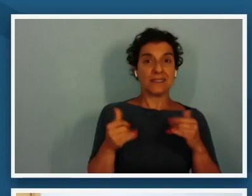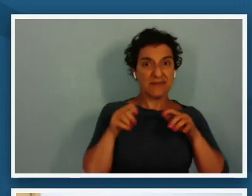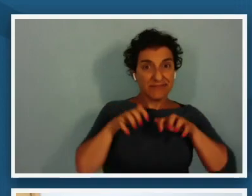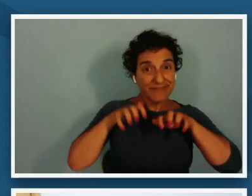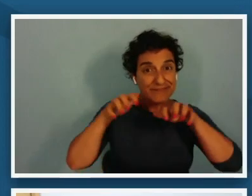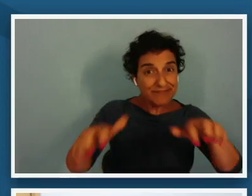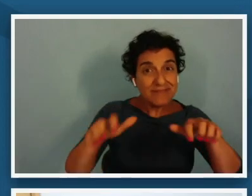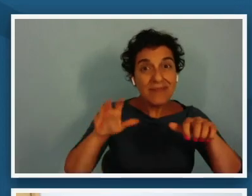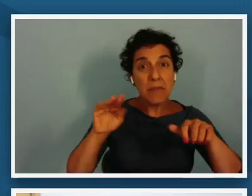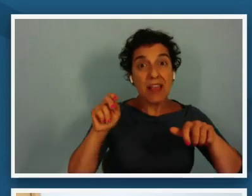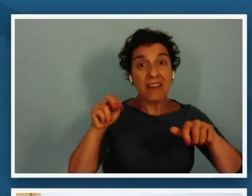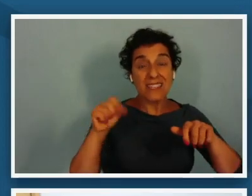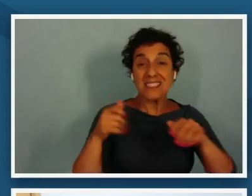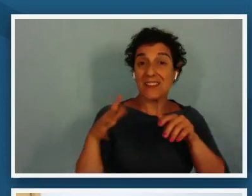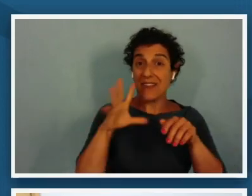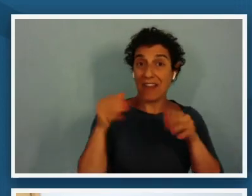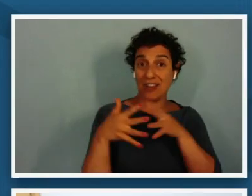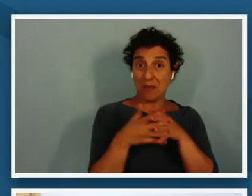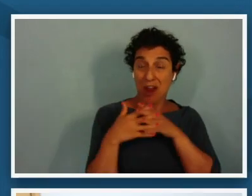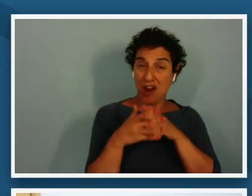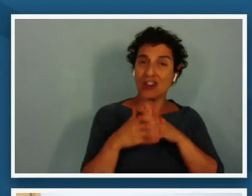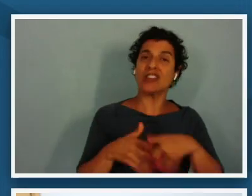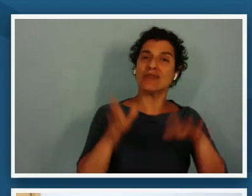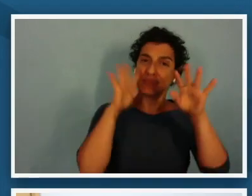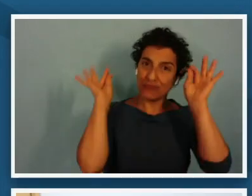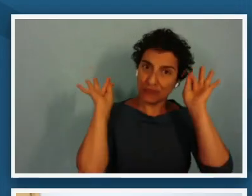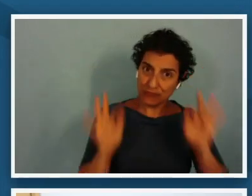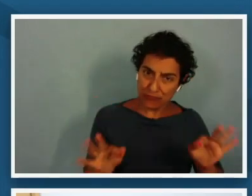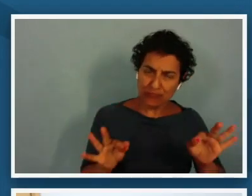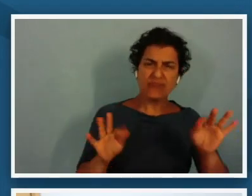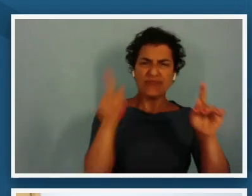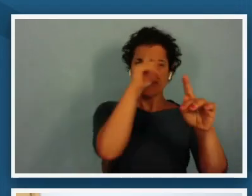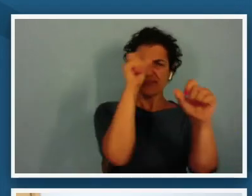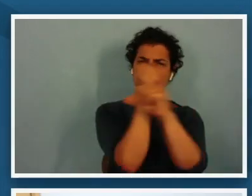define and defend a new vision of